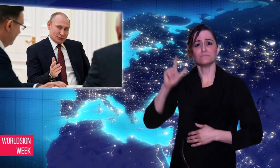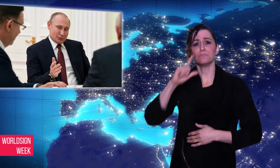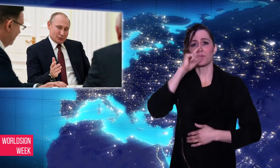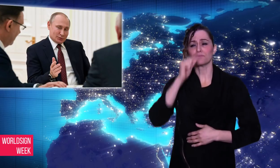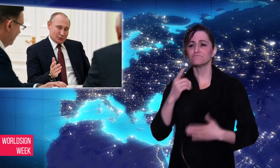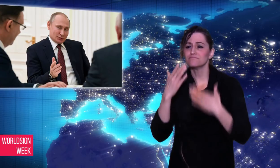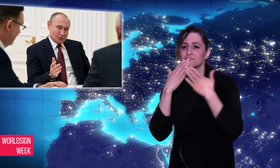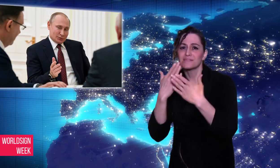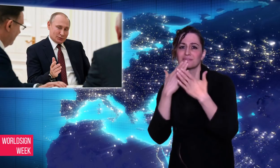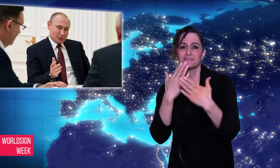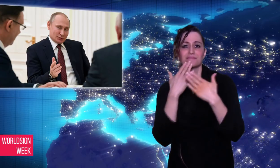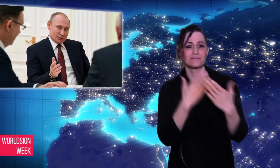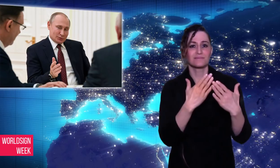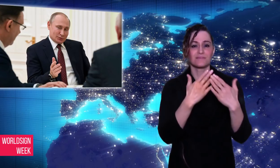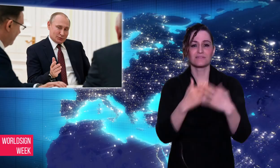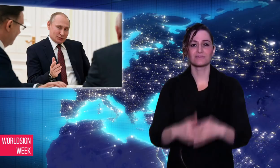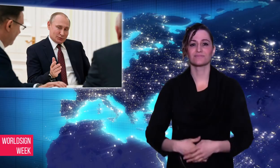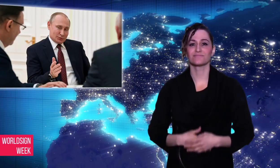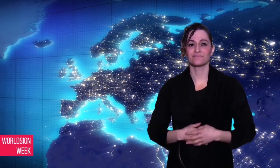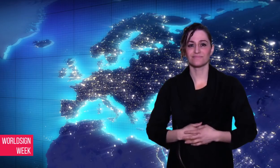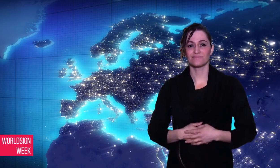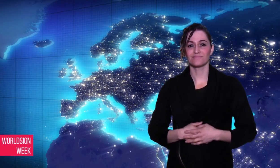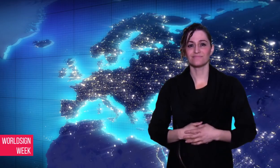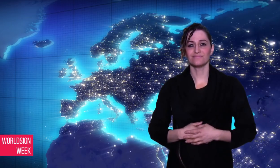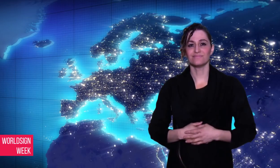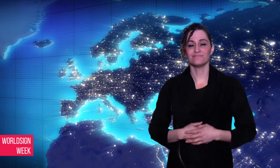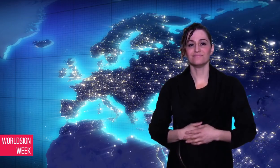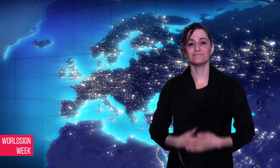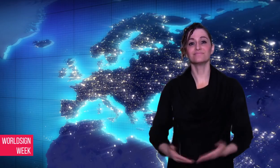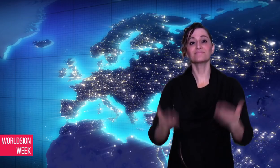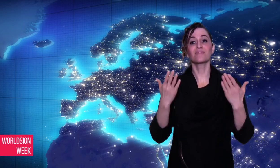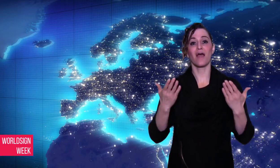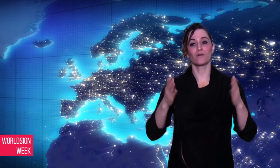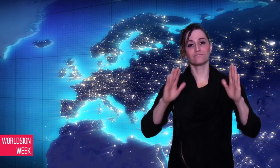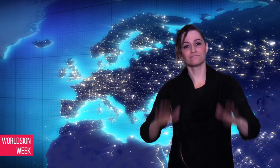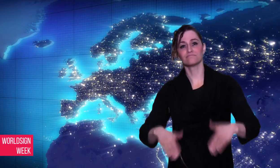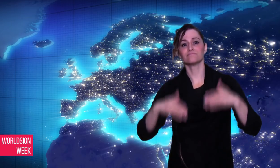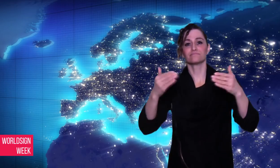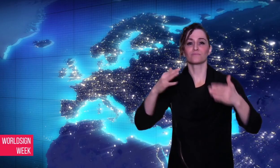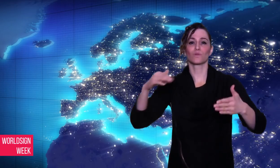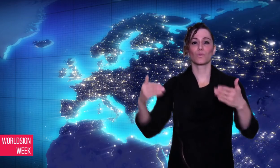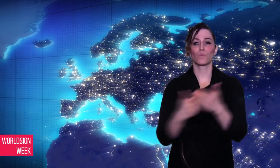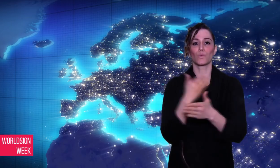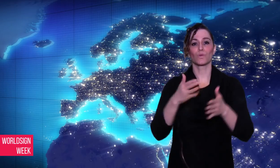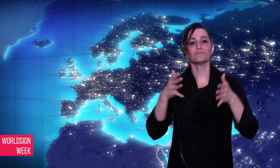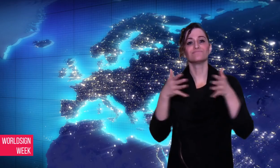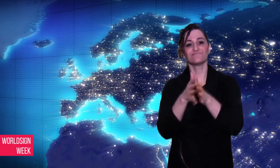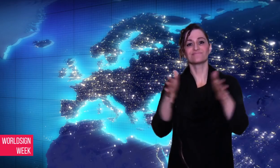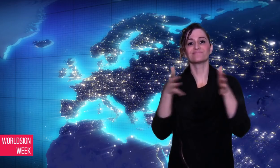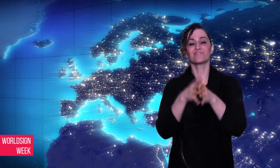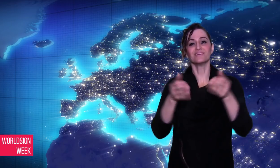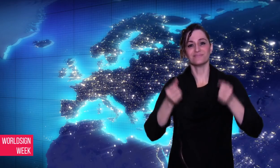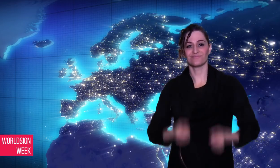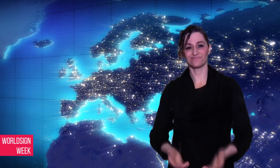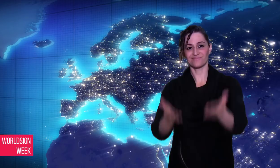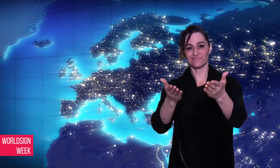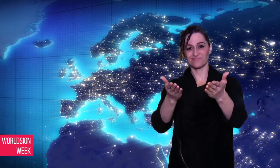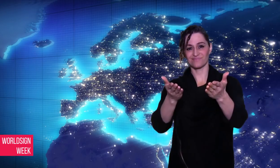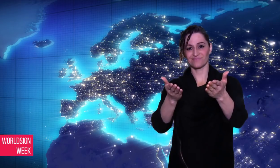support in his victory speech. Now, let’s go to next story.